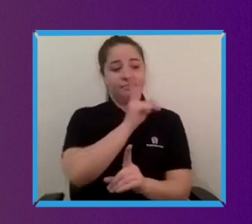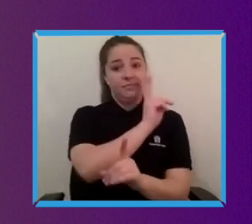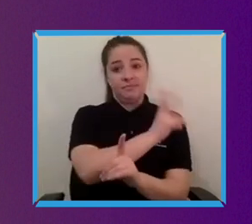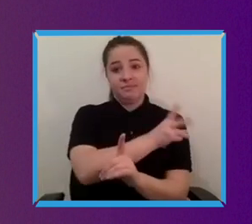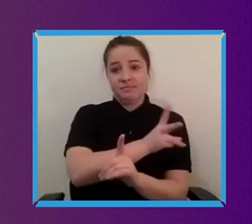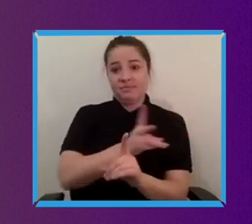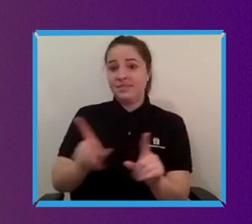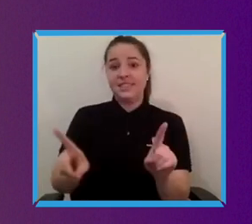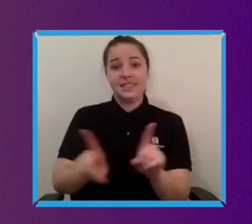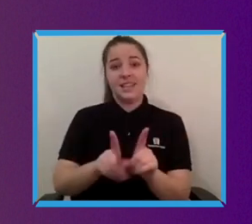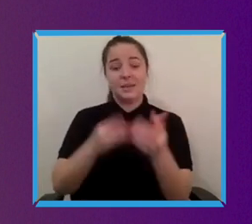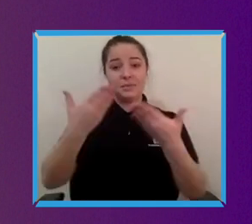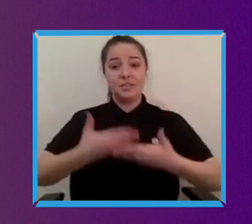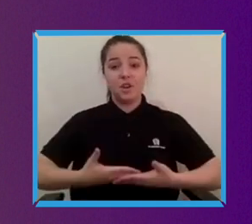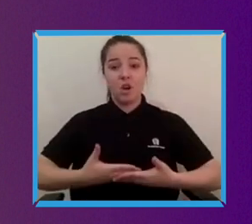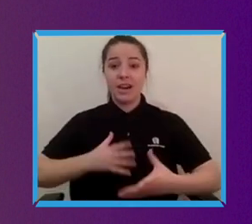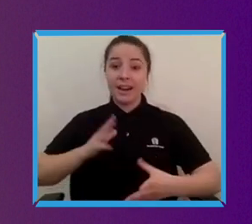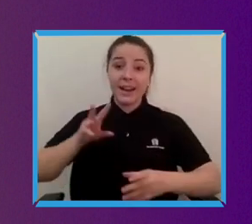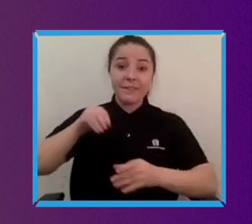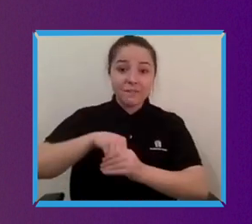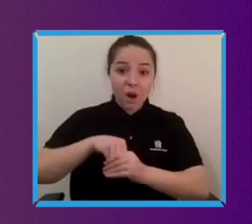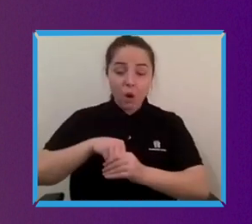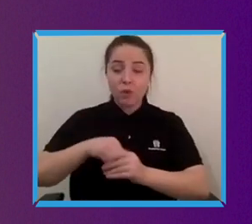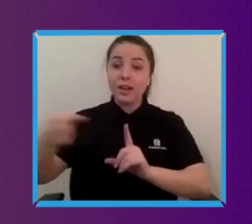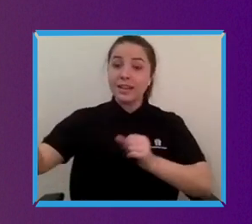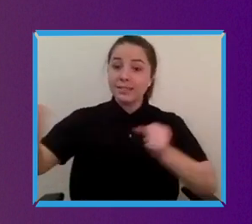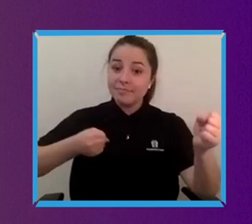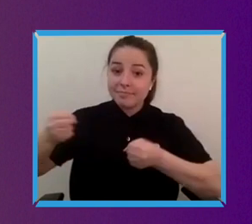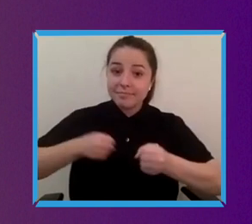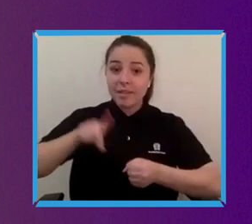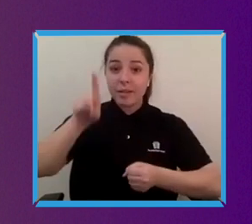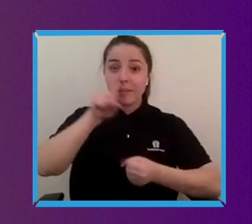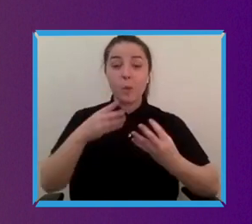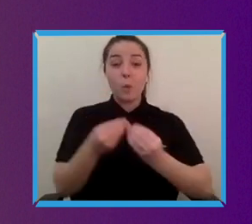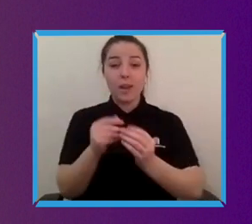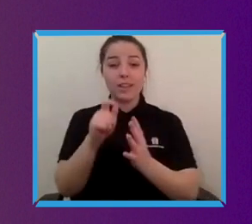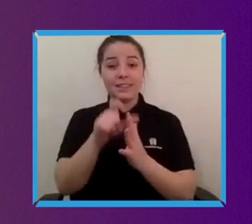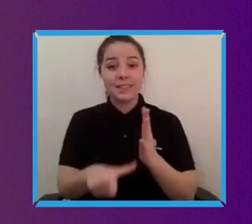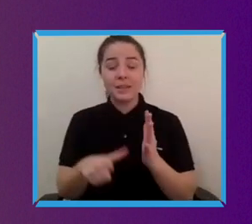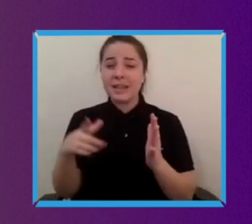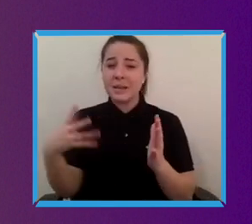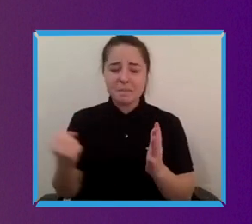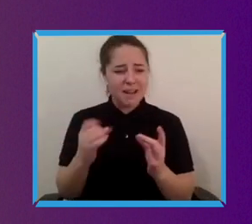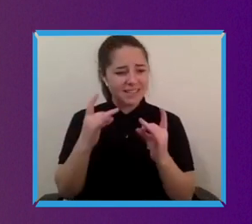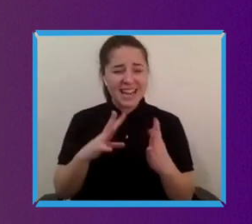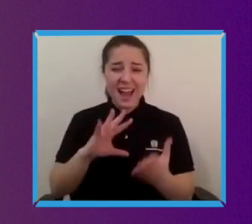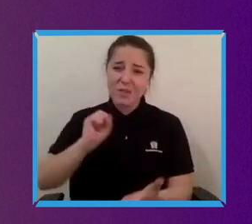involve and do it with people with disabilities. They need to be fundamental on this journey and driving this journey.